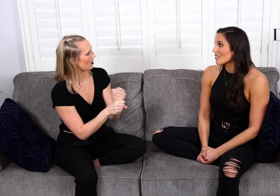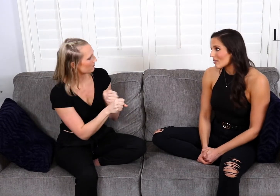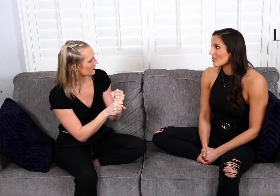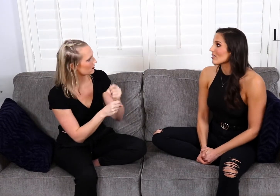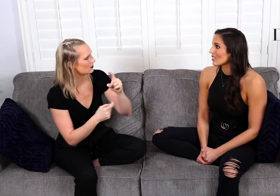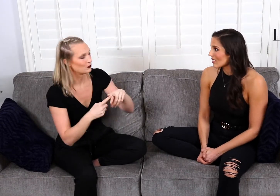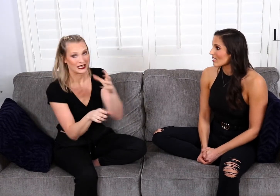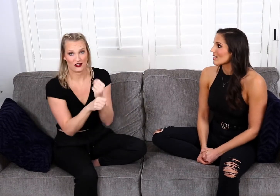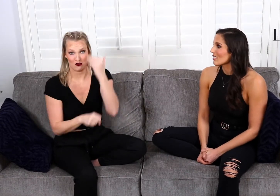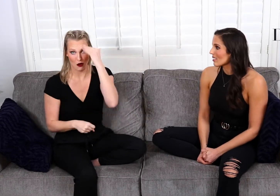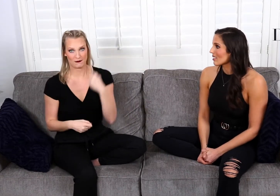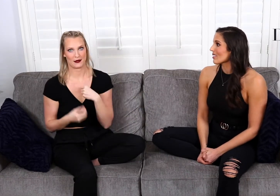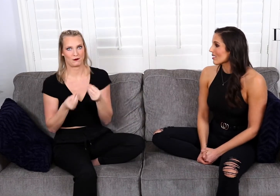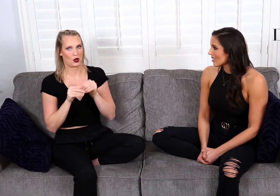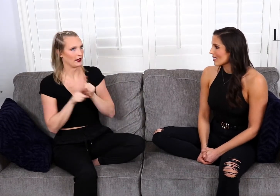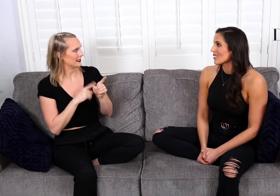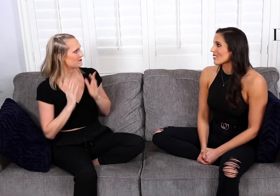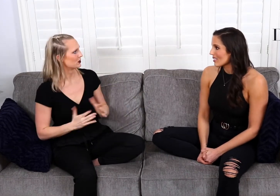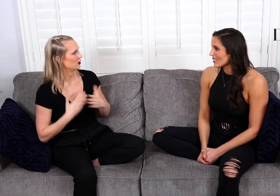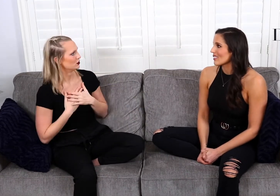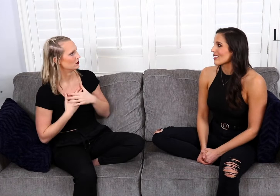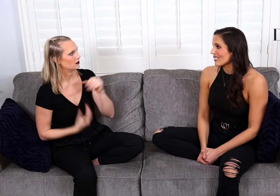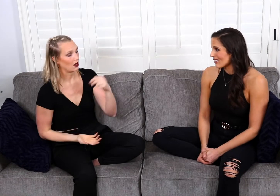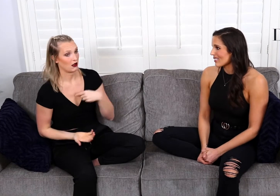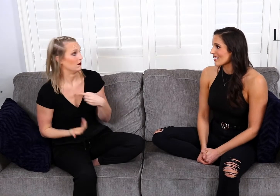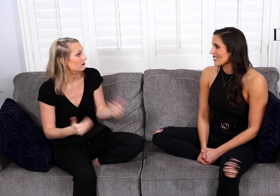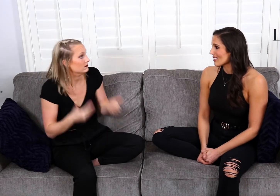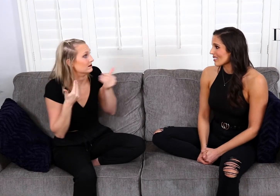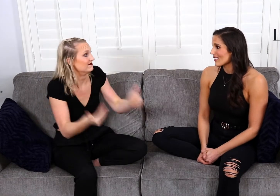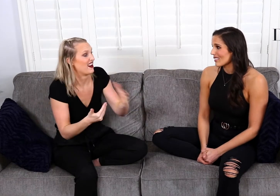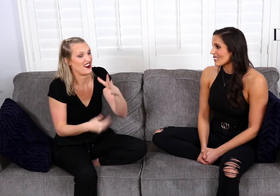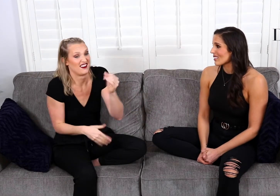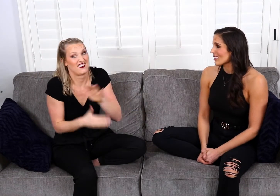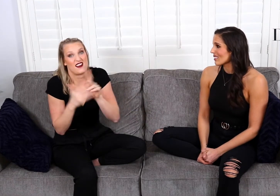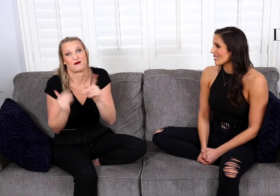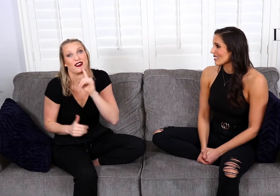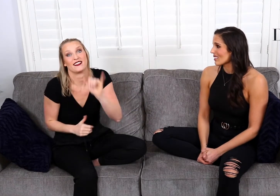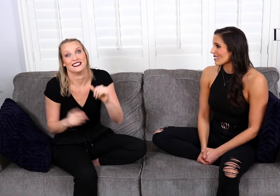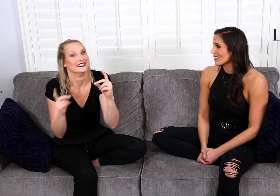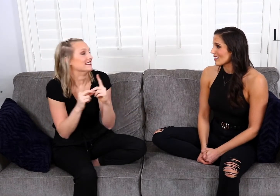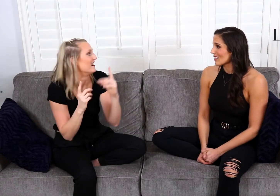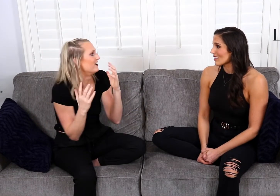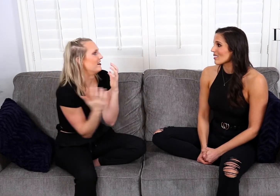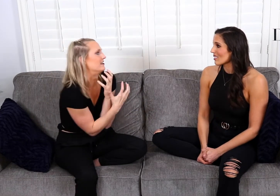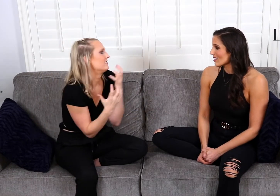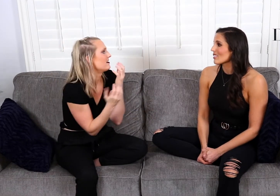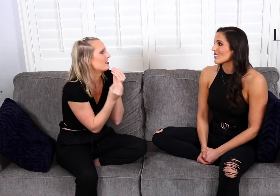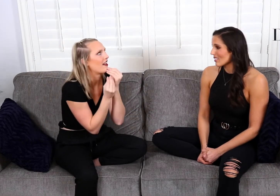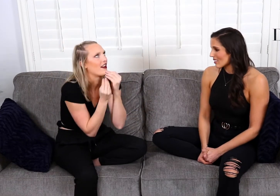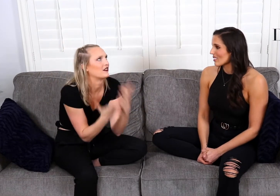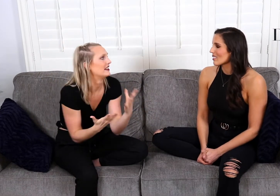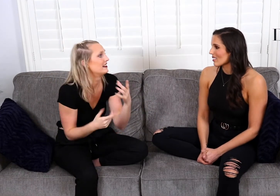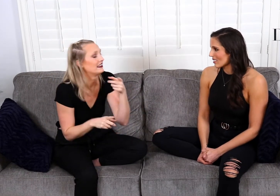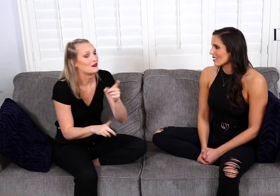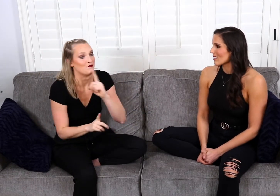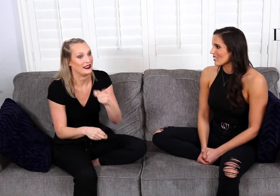to go out for coffee, which means he wants to get to know me more as a person and I was like, you know what I'm taking advantage of that and the date went so well,